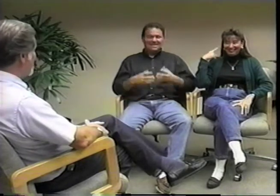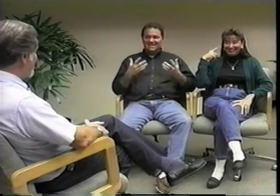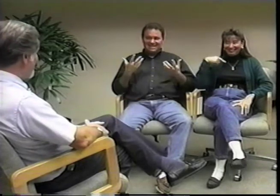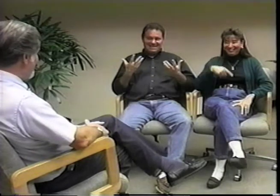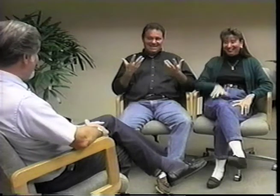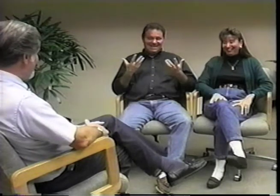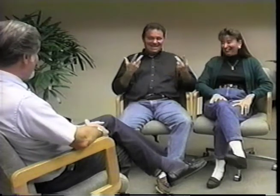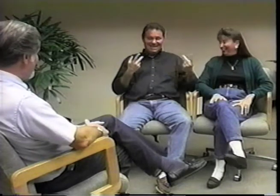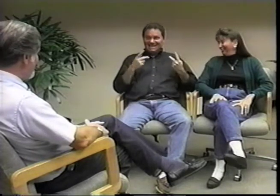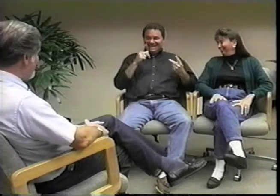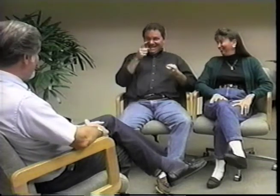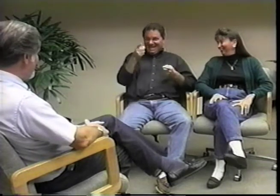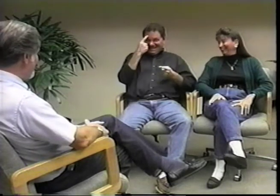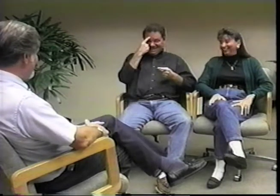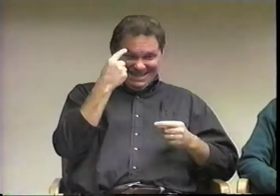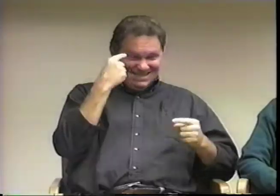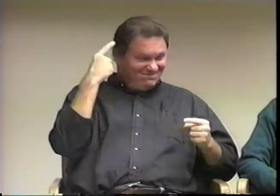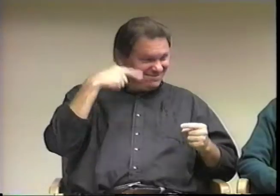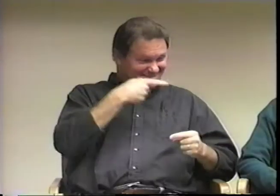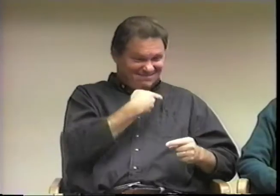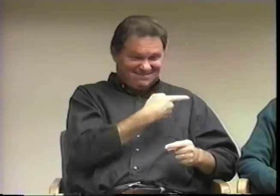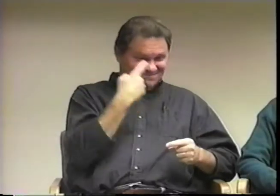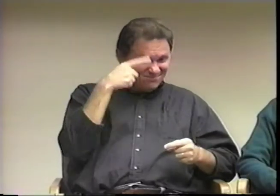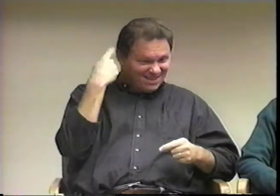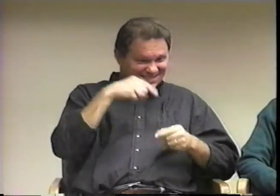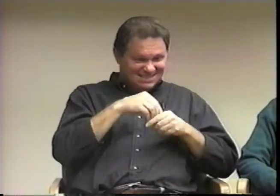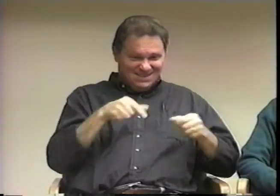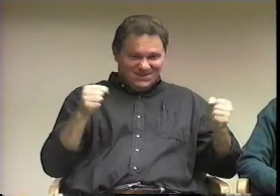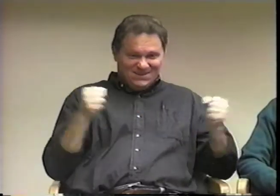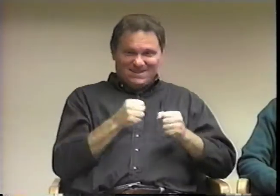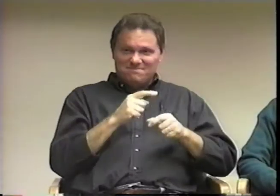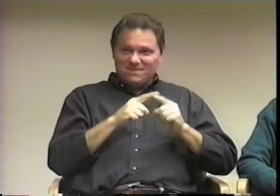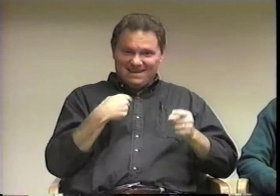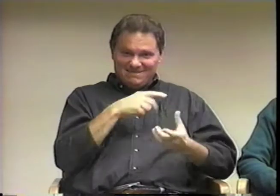He's crazy! You probably think we're both crazy